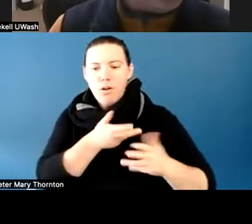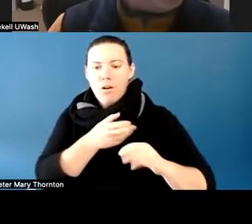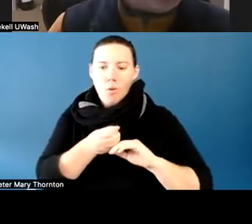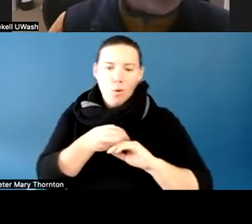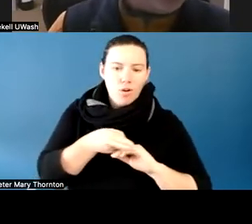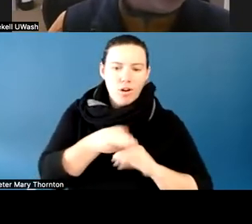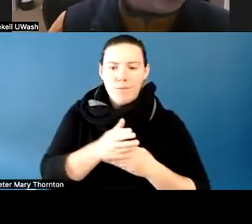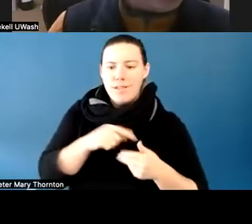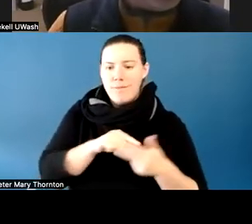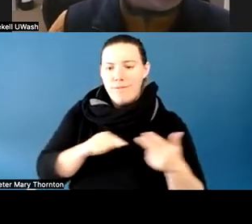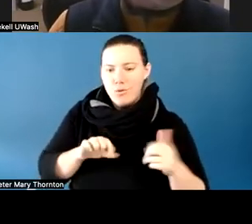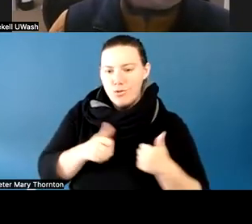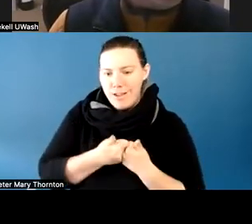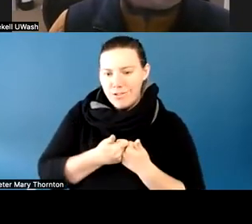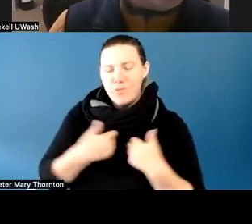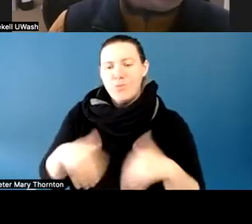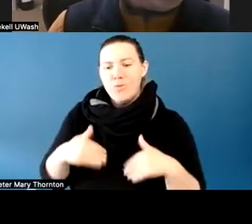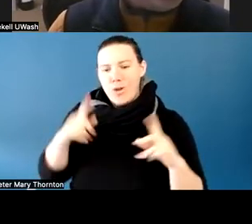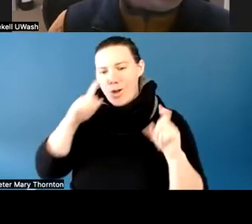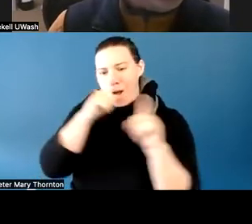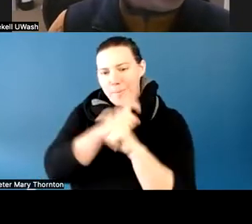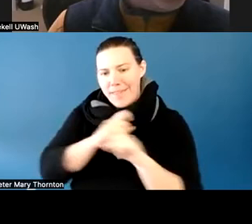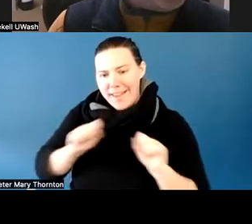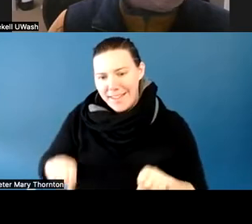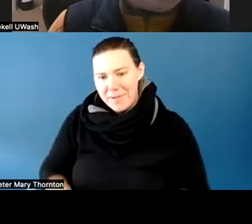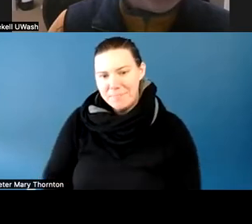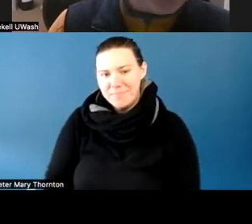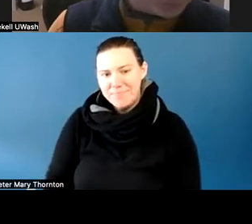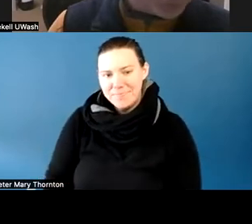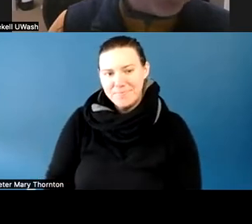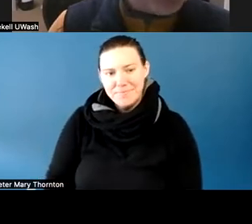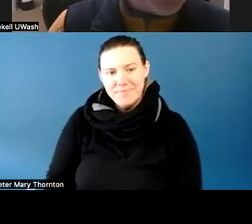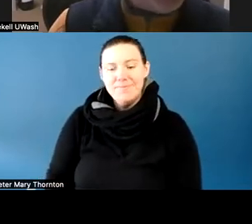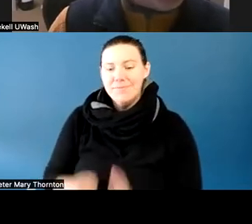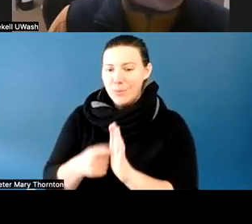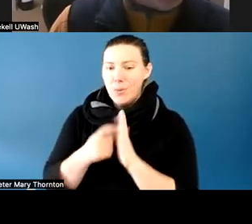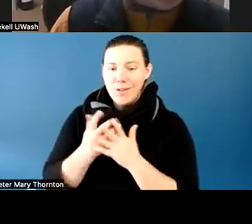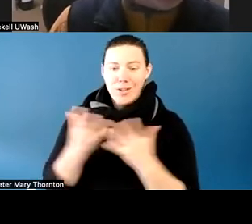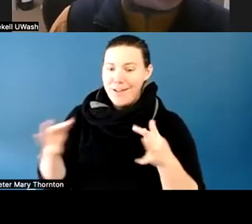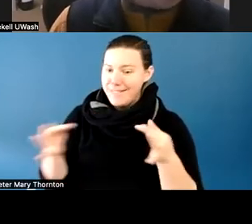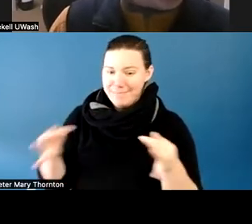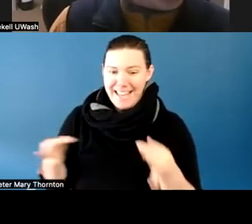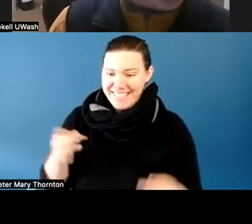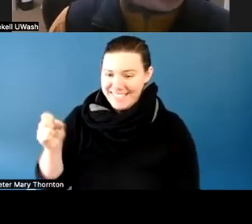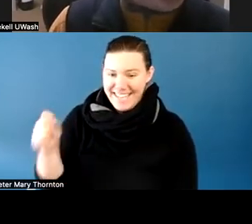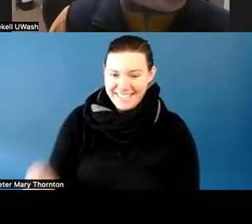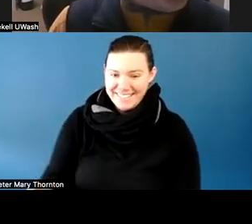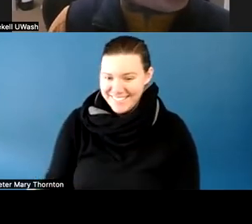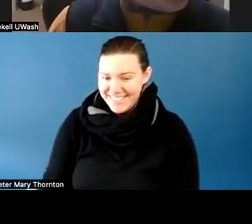So, it's so complicated sometimes, and takes a lot of explaining. Thank you, Bryan.